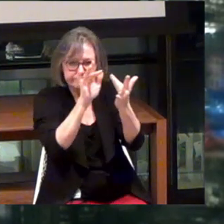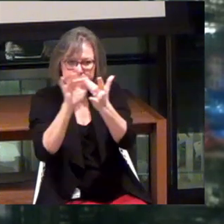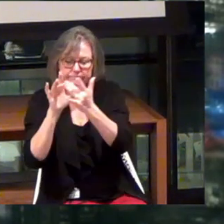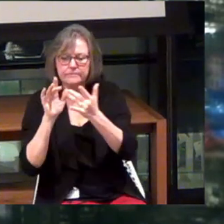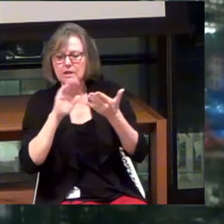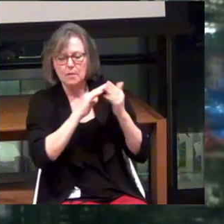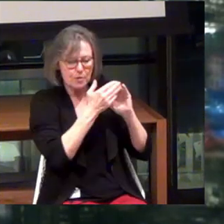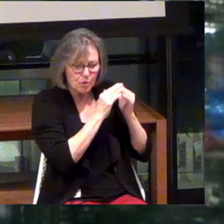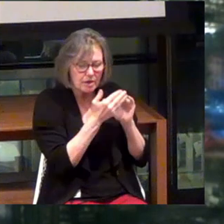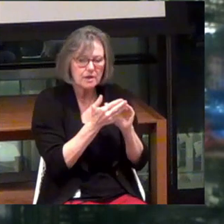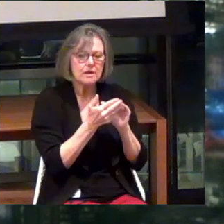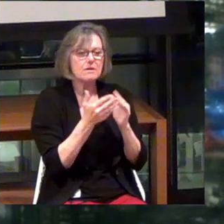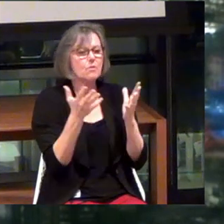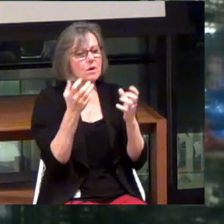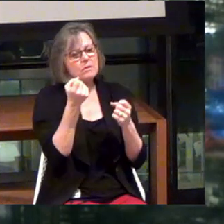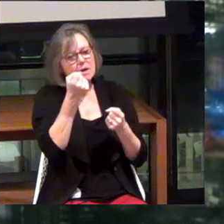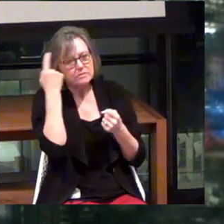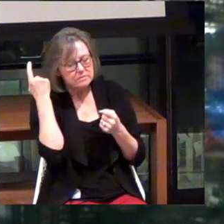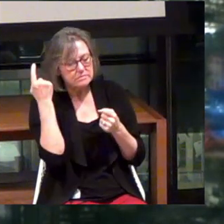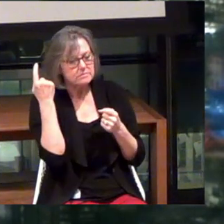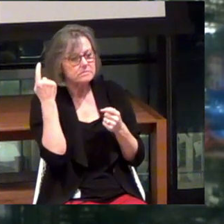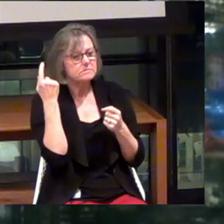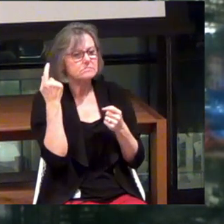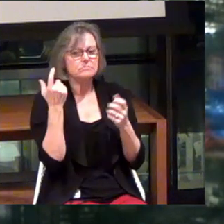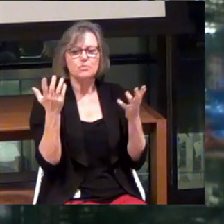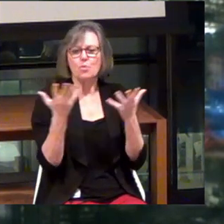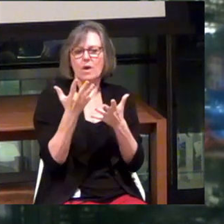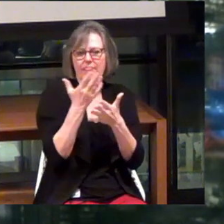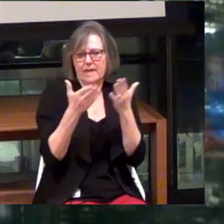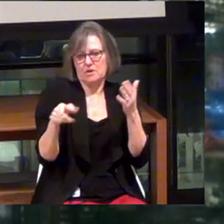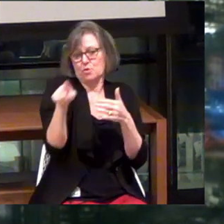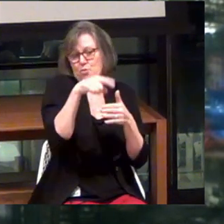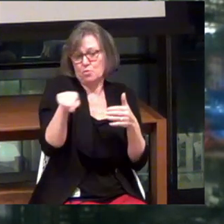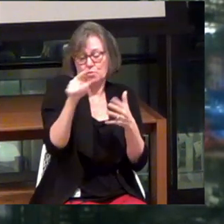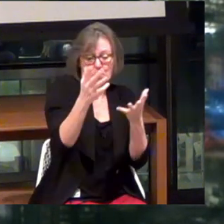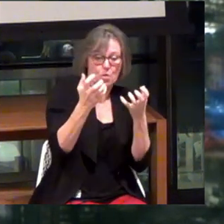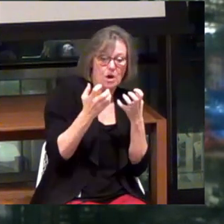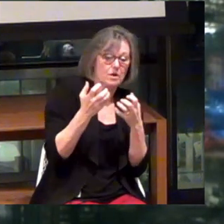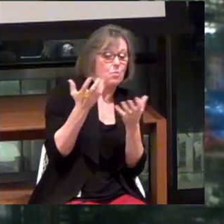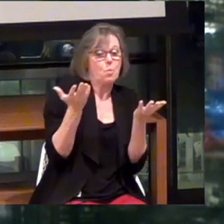And we do want to understand what things you may want or need.